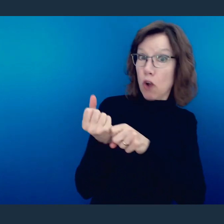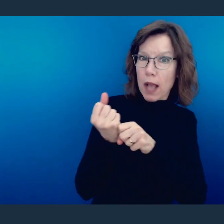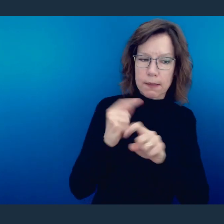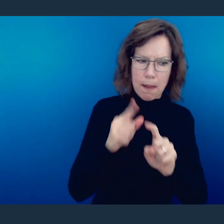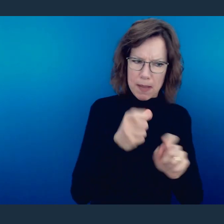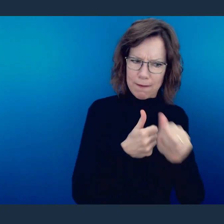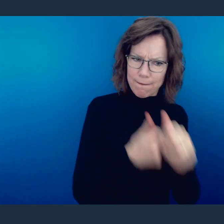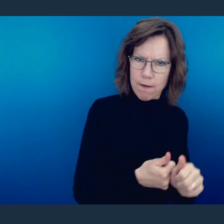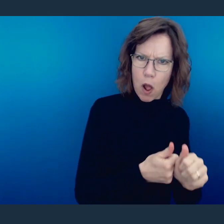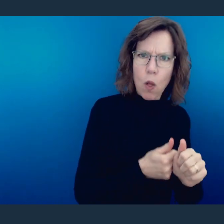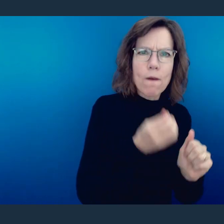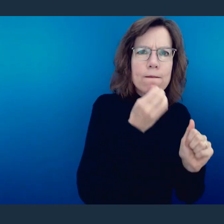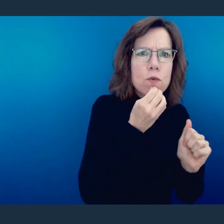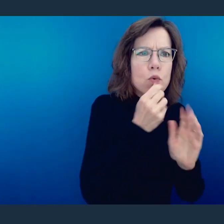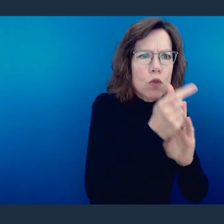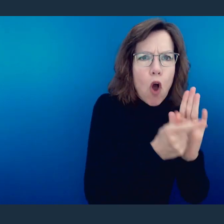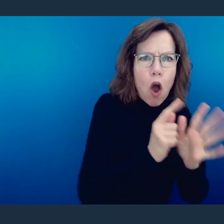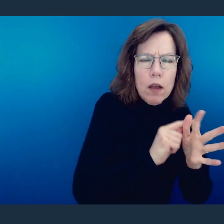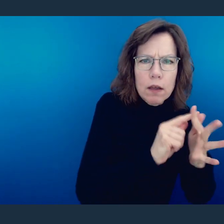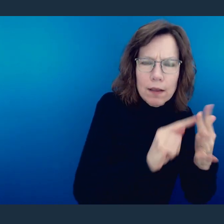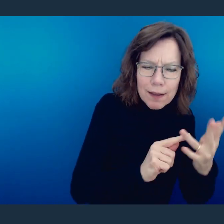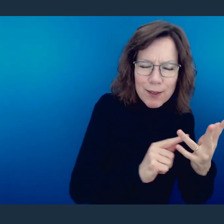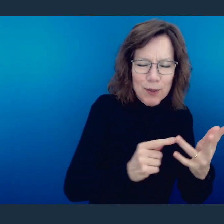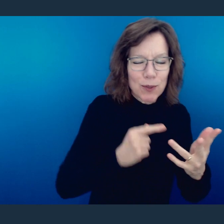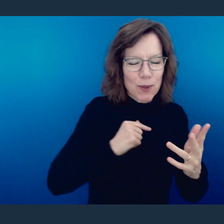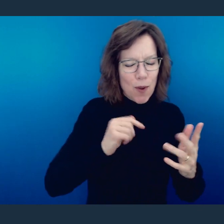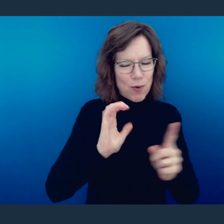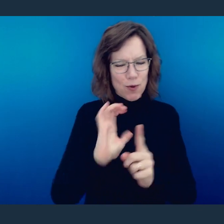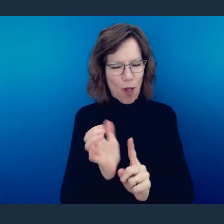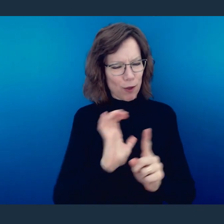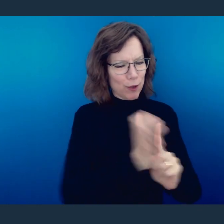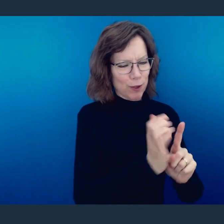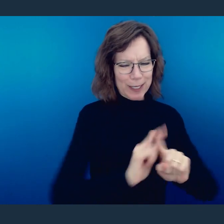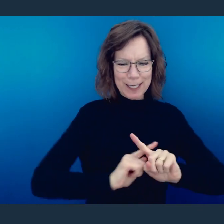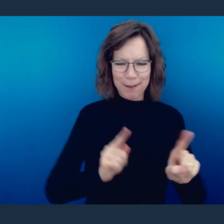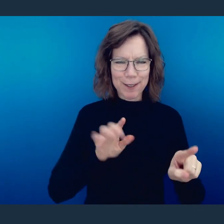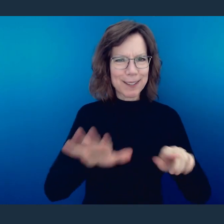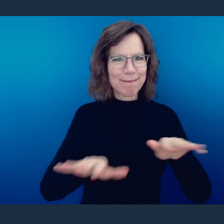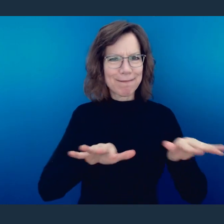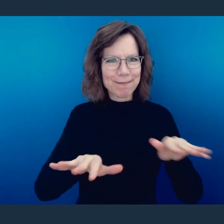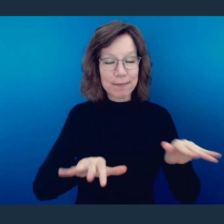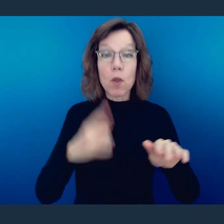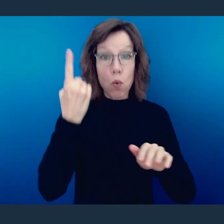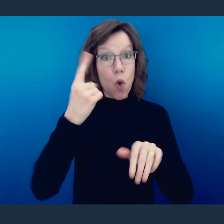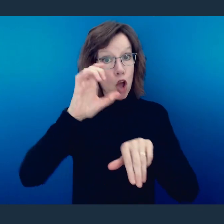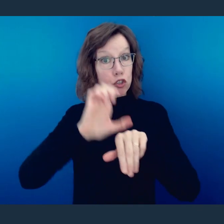What you have is the cultural dynamics within the cultural dynamic. You have one church